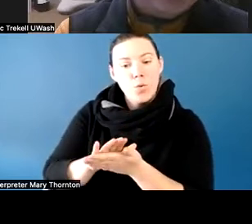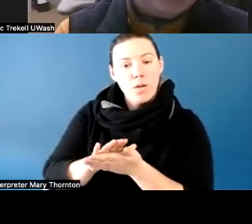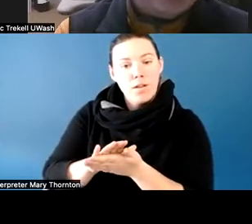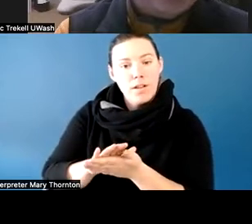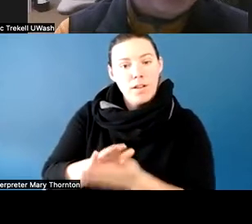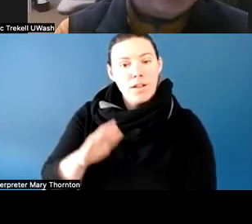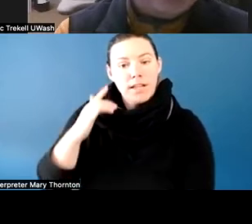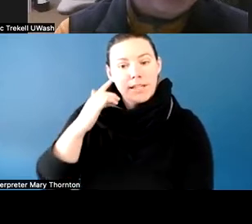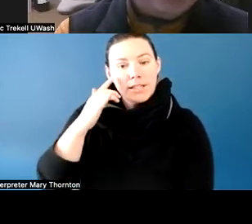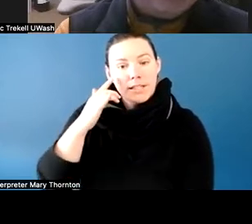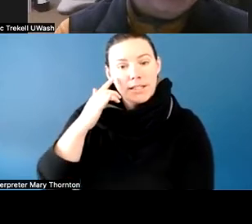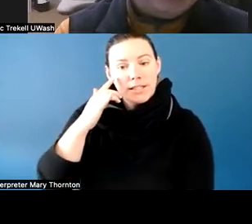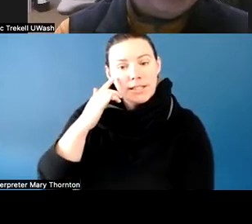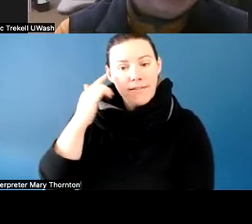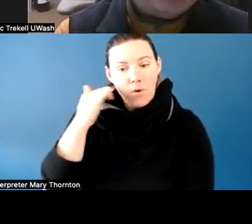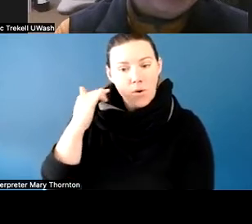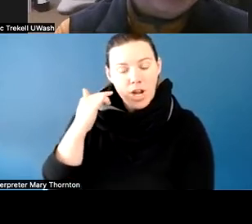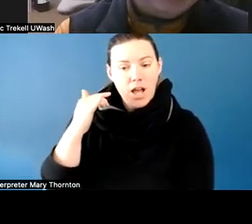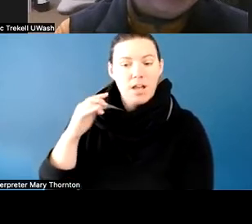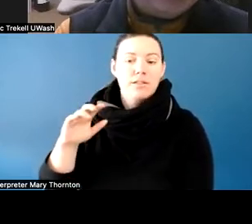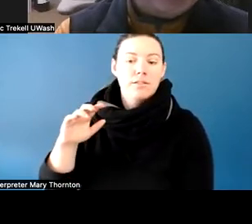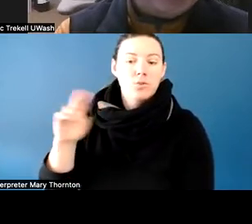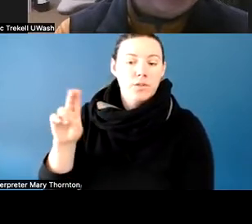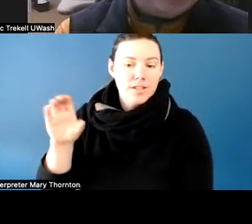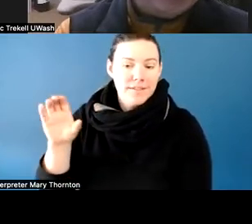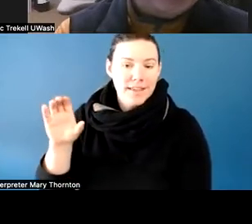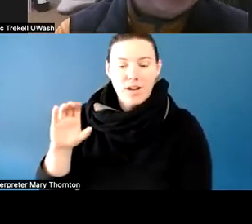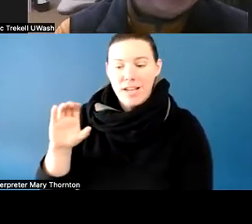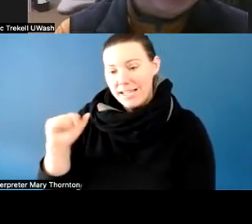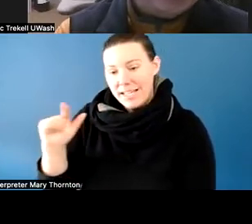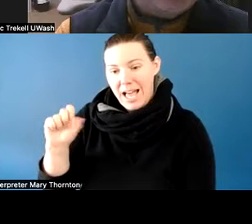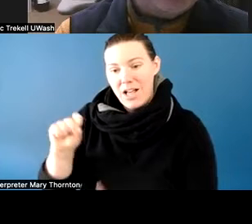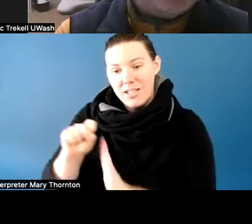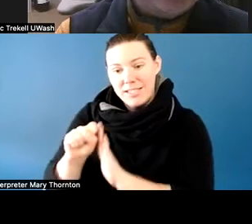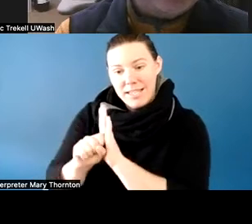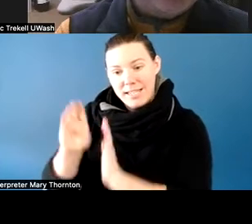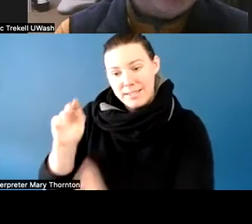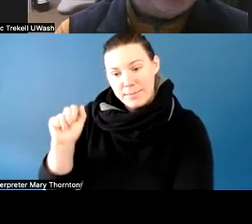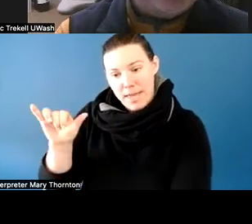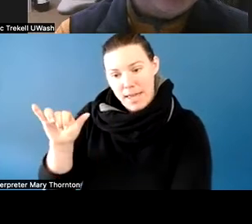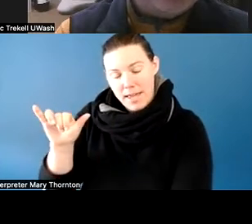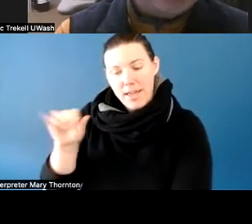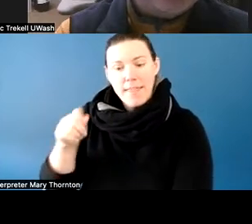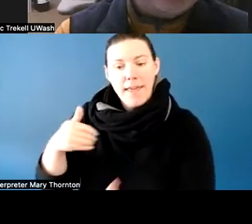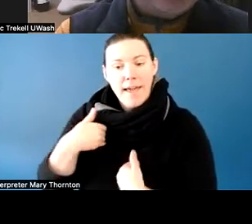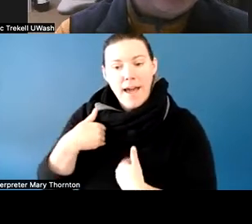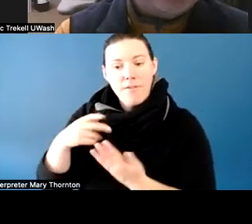And at Cal State East Bay, there's a program called the College Link Program, which